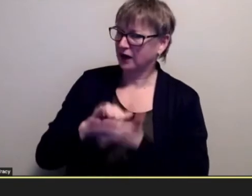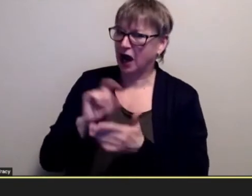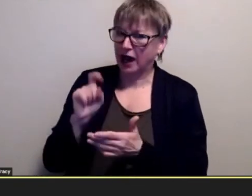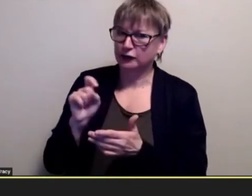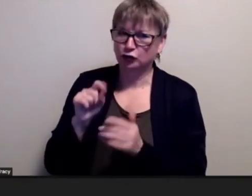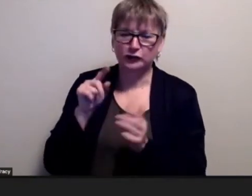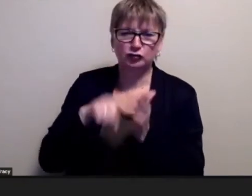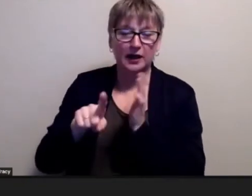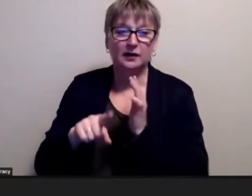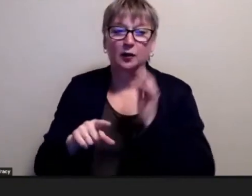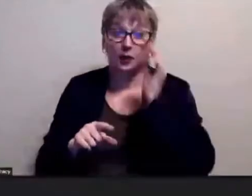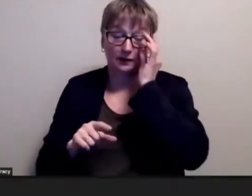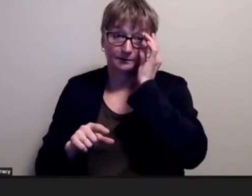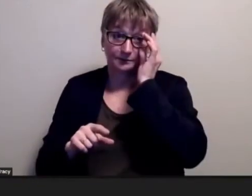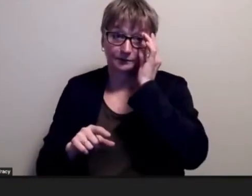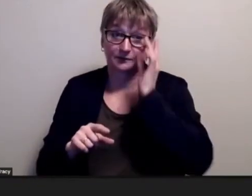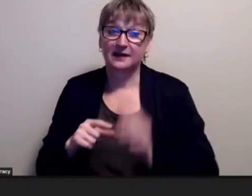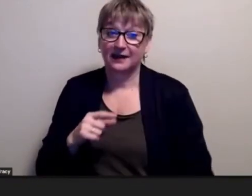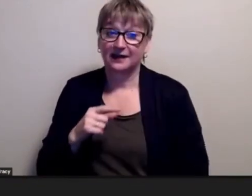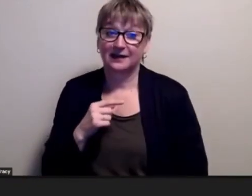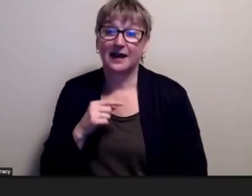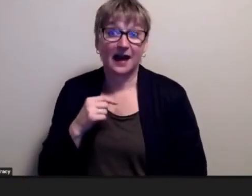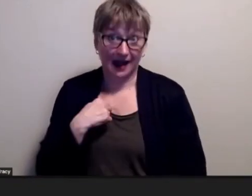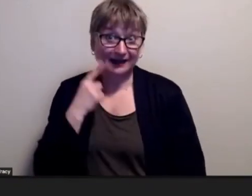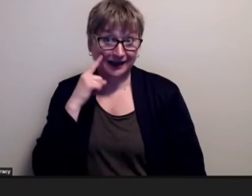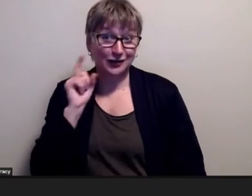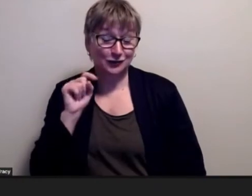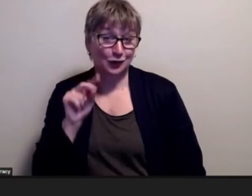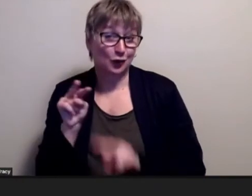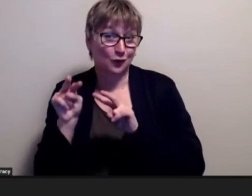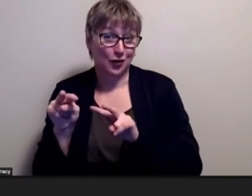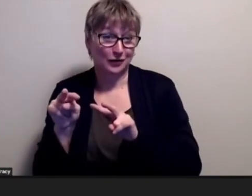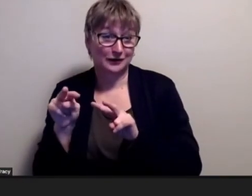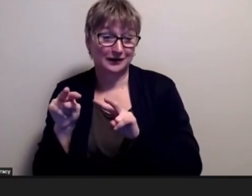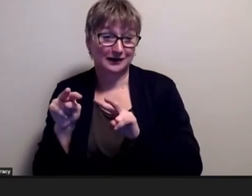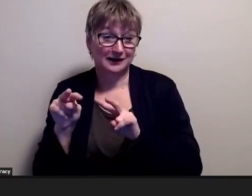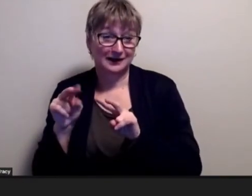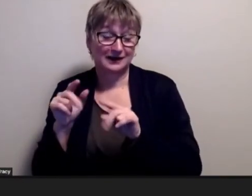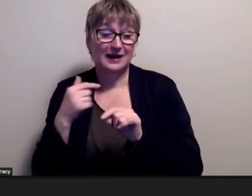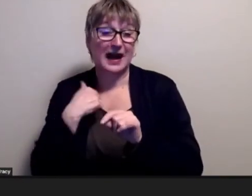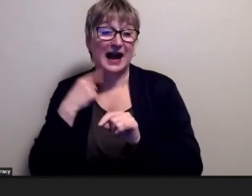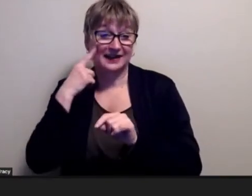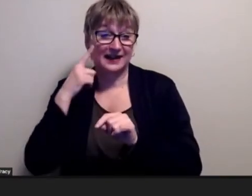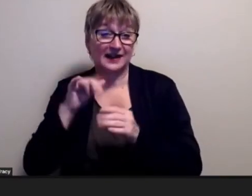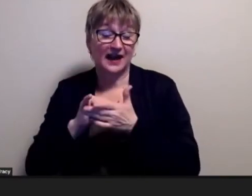yeah i think you should take a look because i think the the writing skills that you have